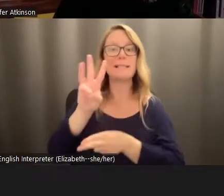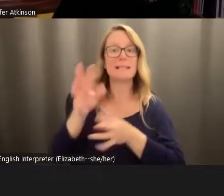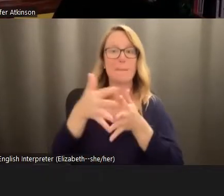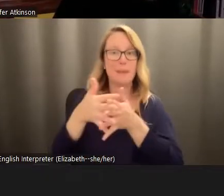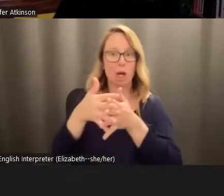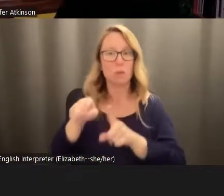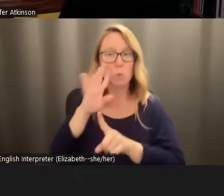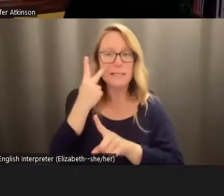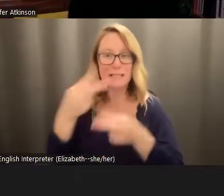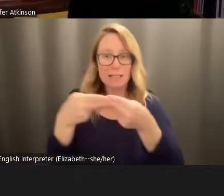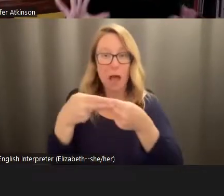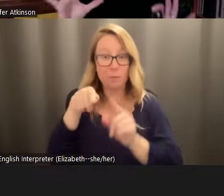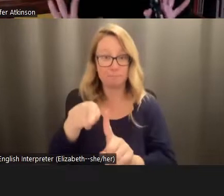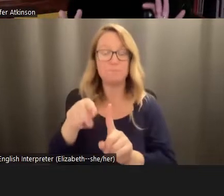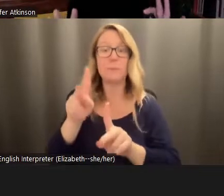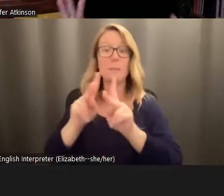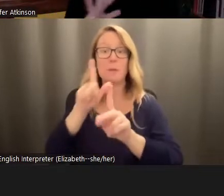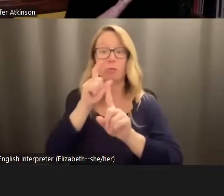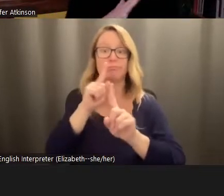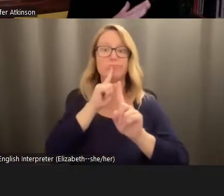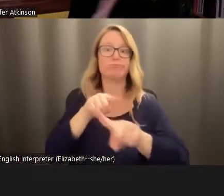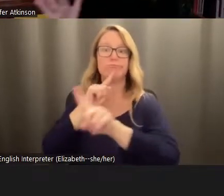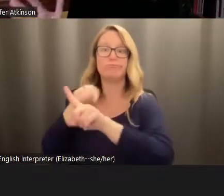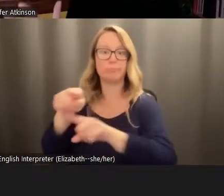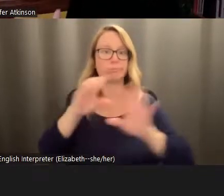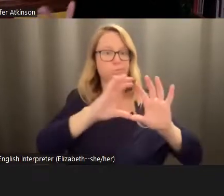where respondents, they categorize them along the range